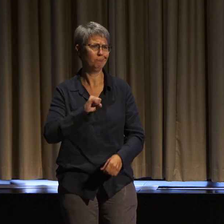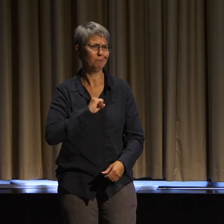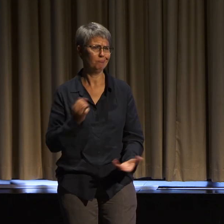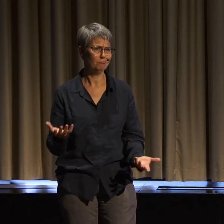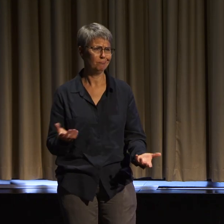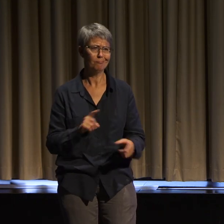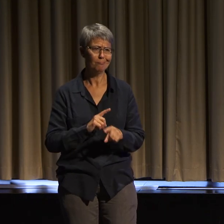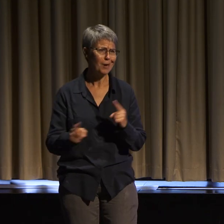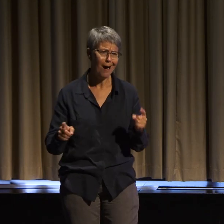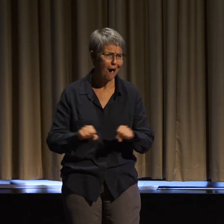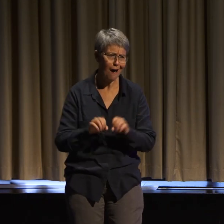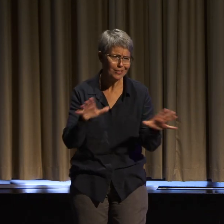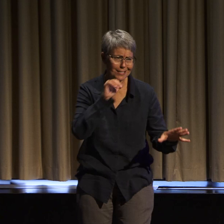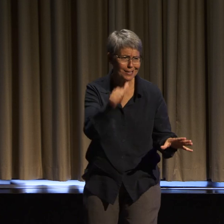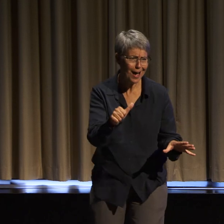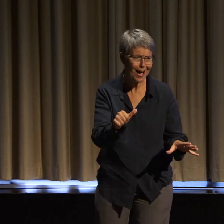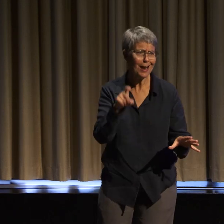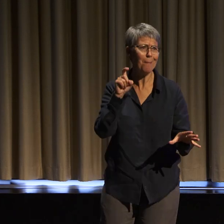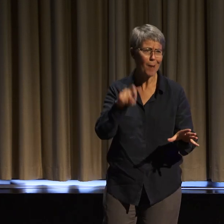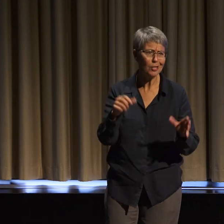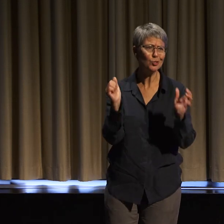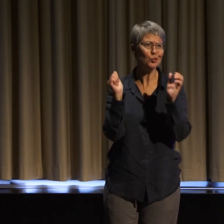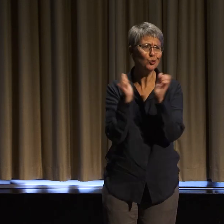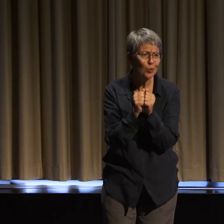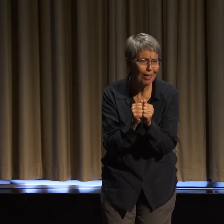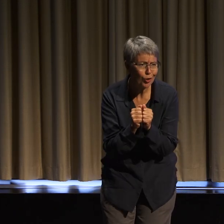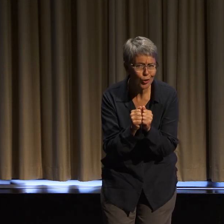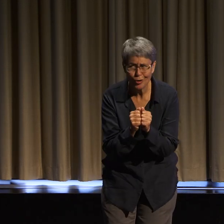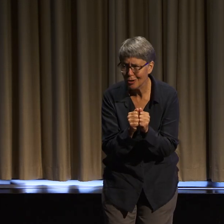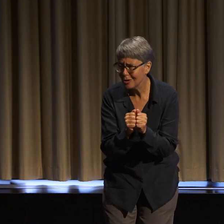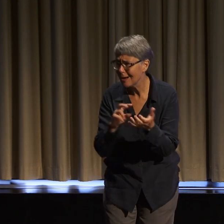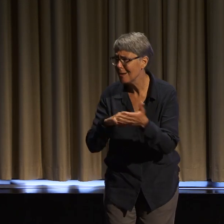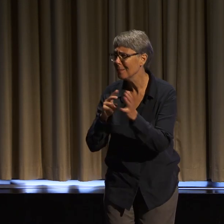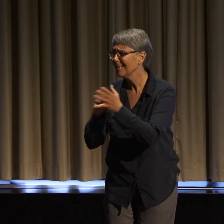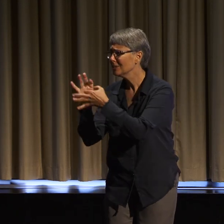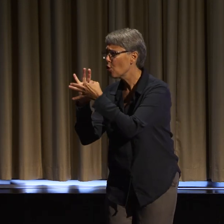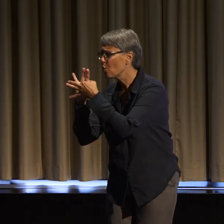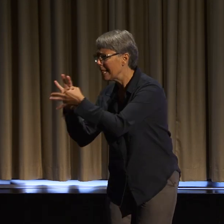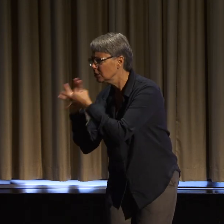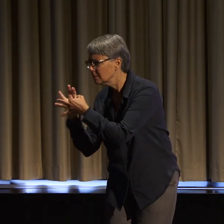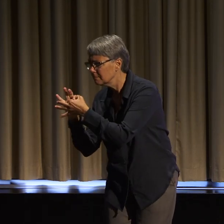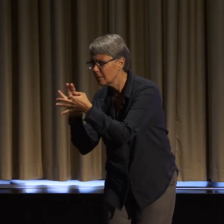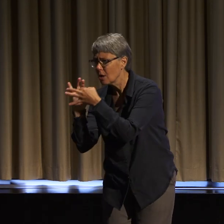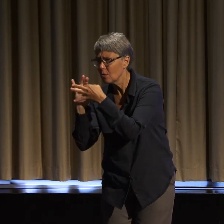are in relationship with each other in some way, shape, or form.